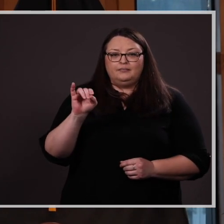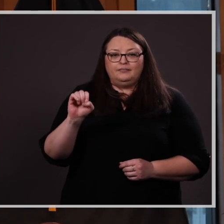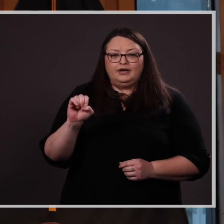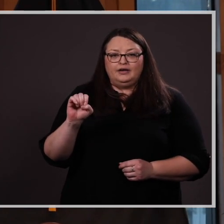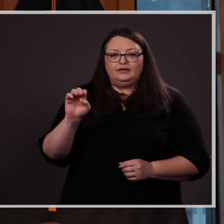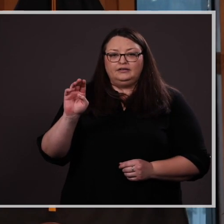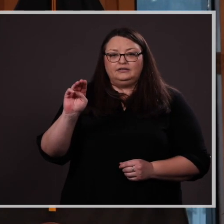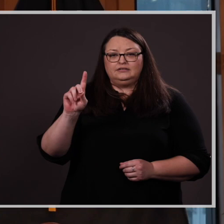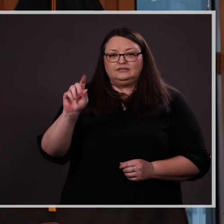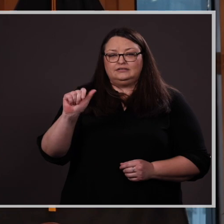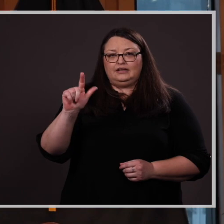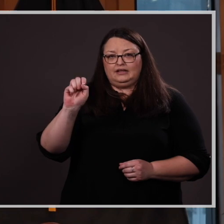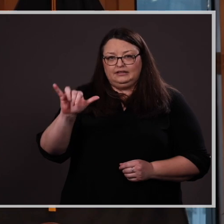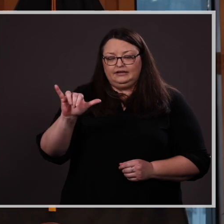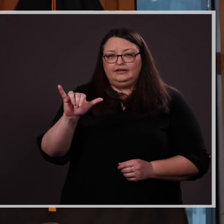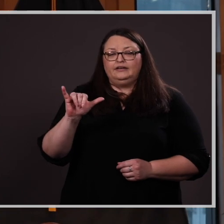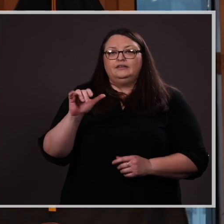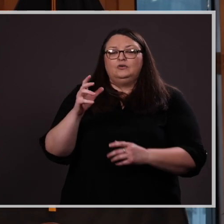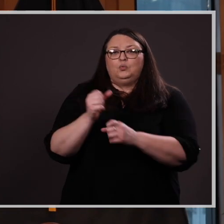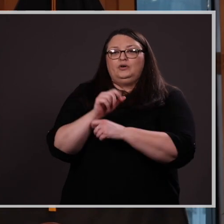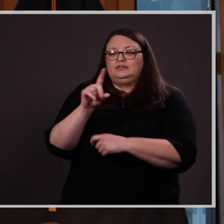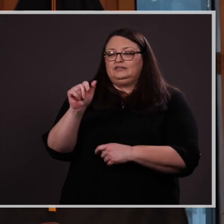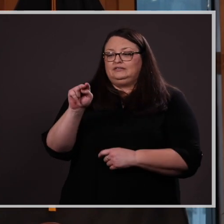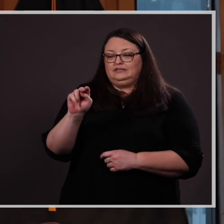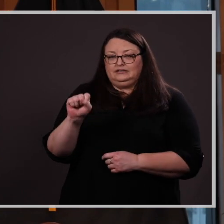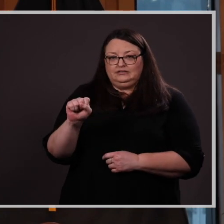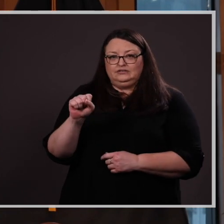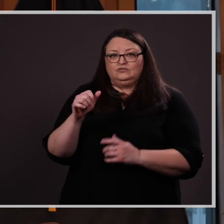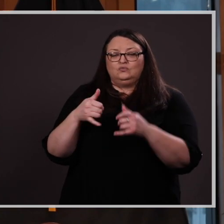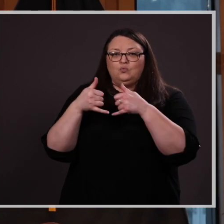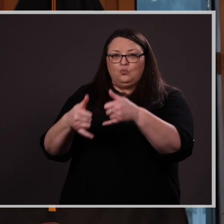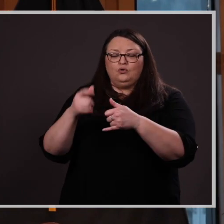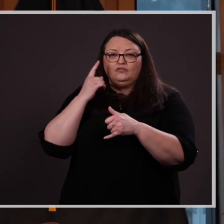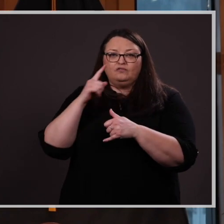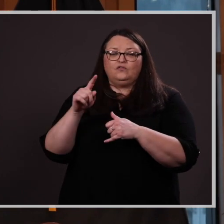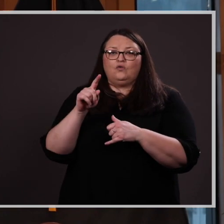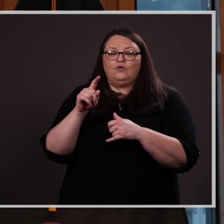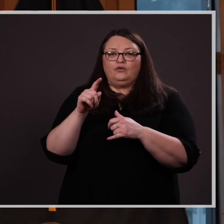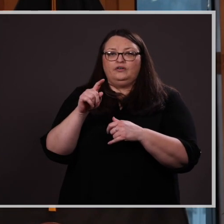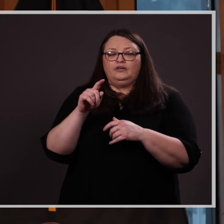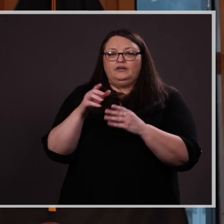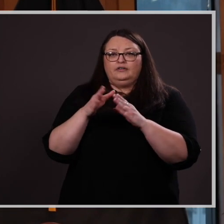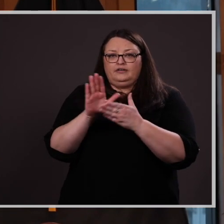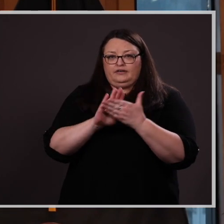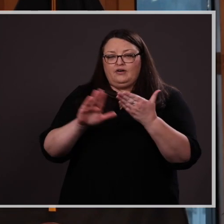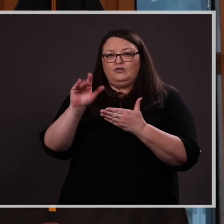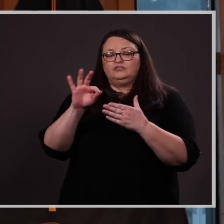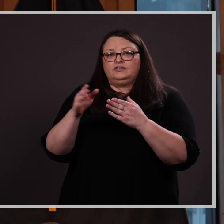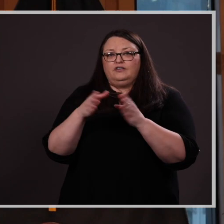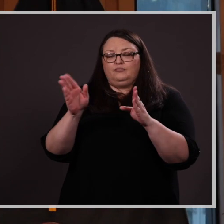2021 Deans Award for the College of Public Affairs and Community Service. She has a 3.97